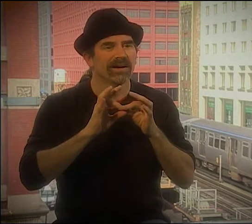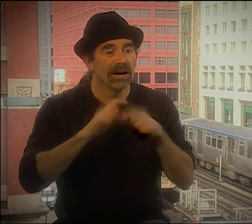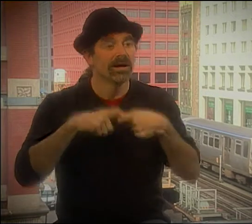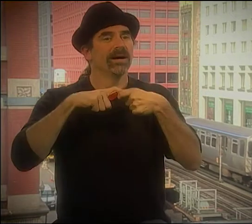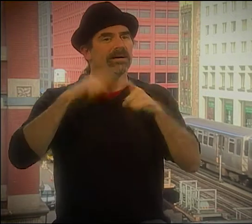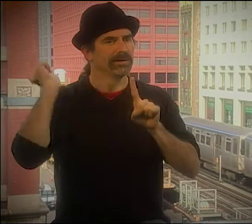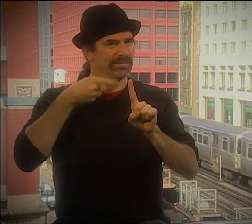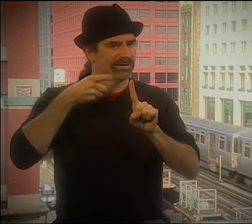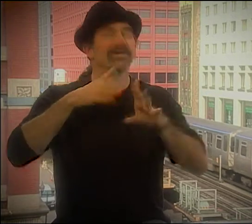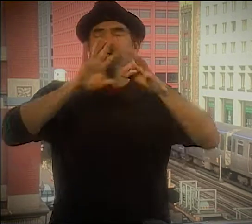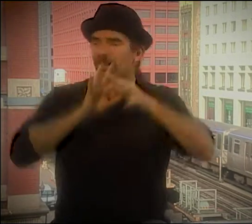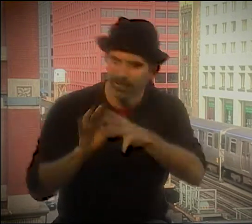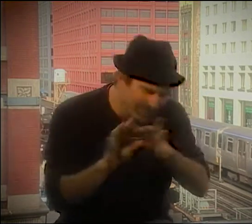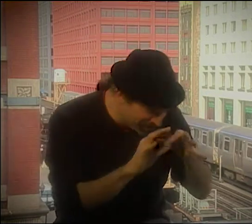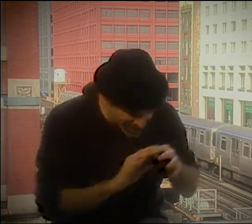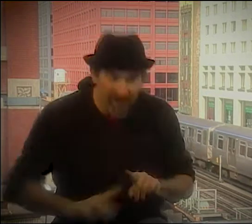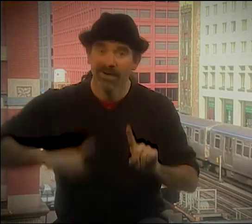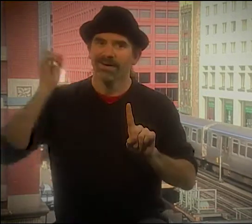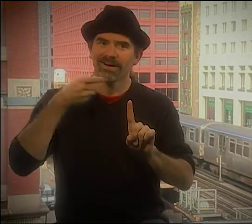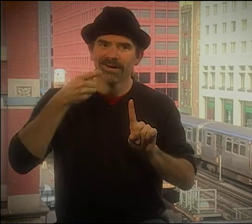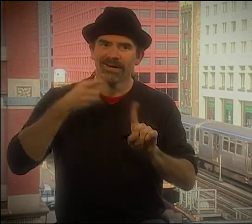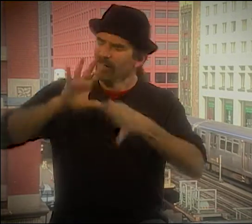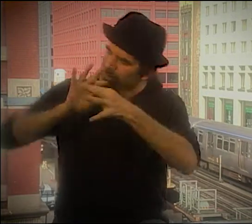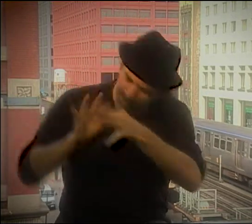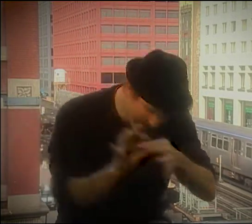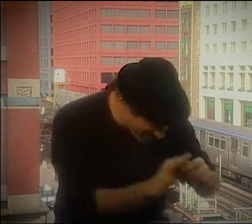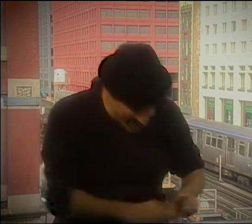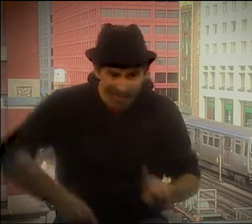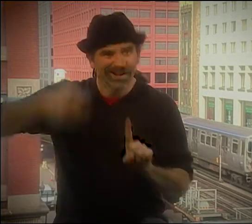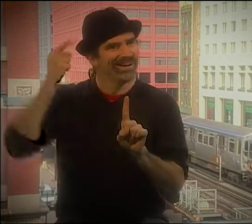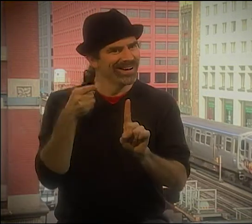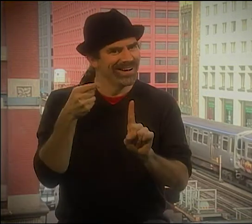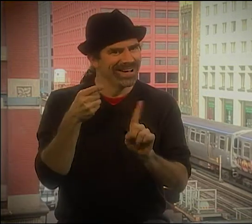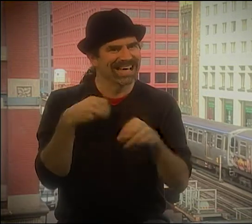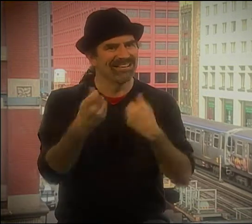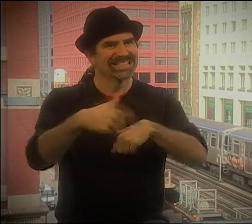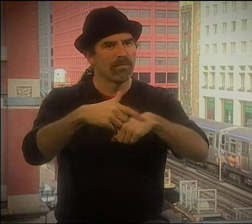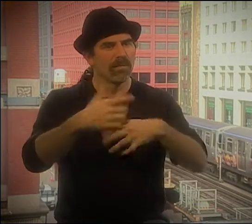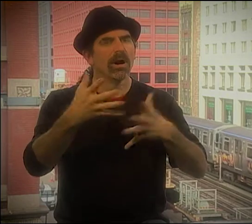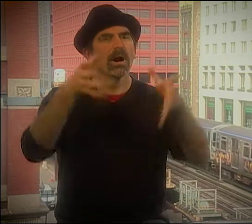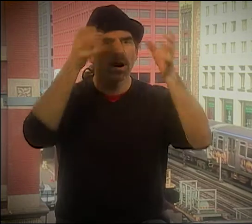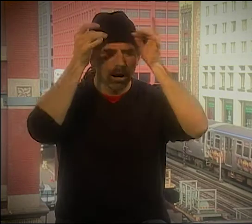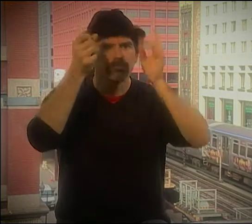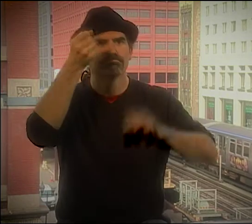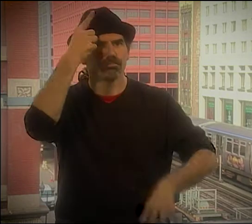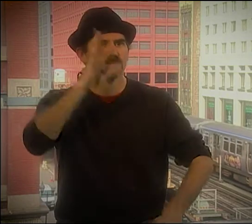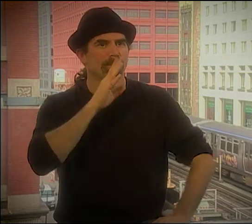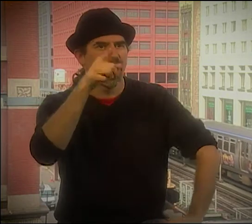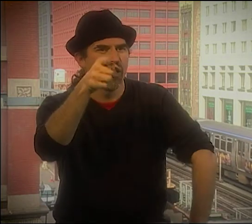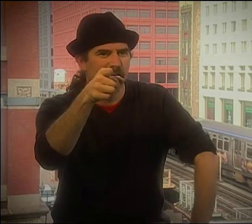EVEN WHEN SHE SHOWS A FOREST OR TREES, THINGS ARE MOVING. AND THEN SHE STOPS TO MAKE SURE THE POINT IS THERE,